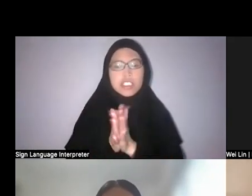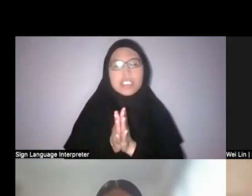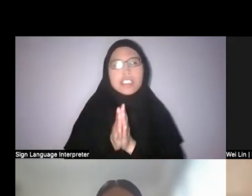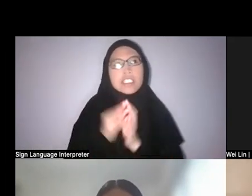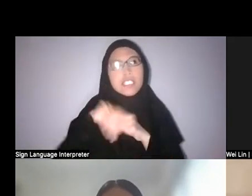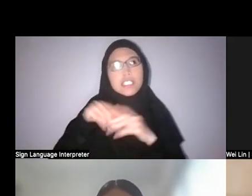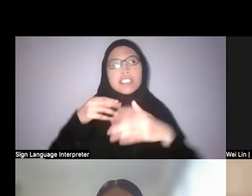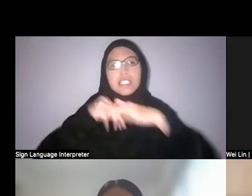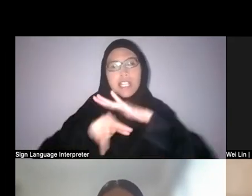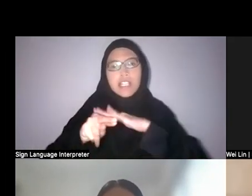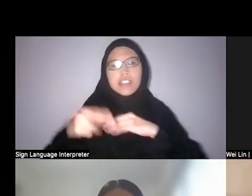Faris: Right, thank you.